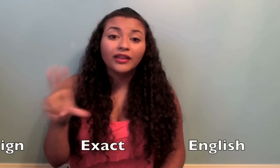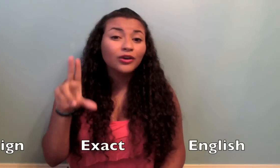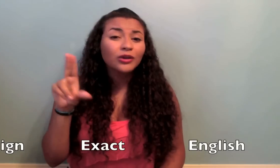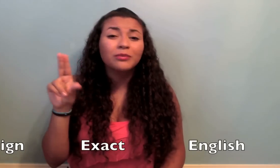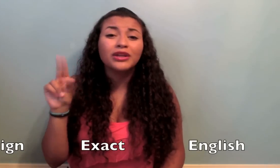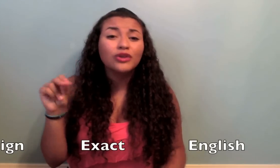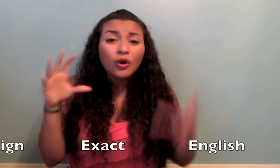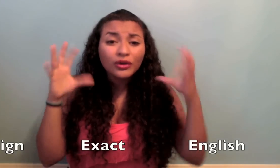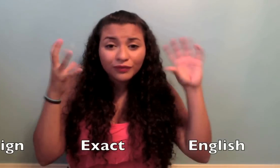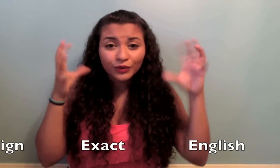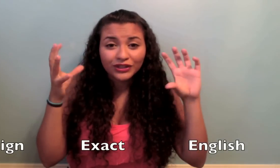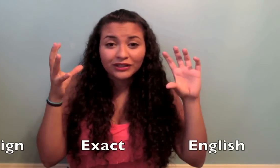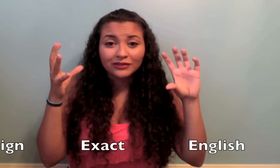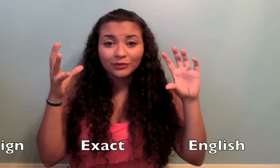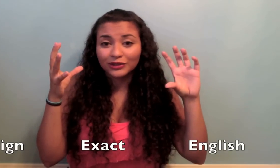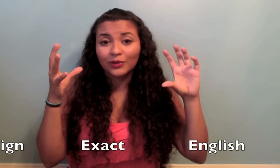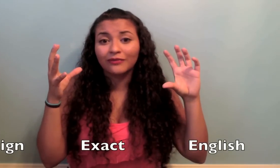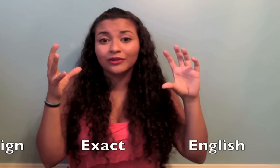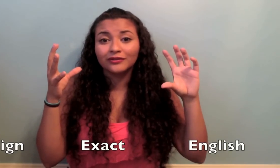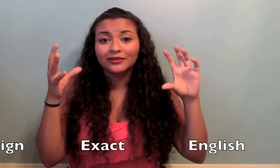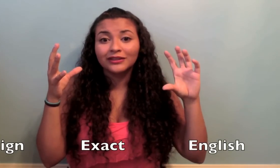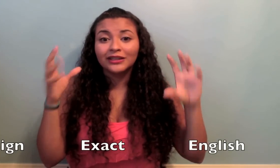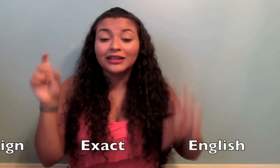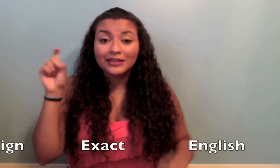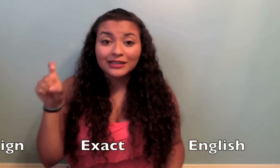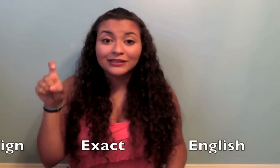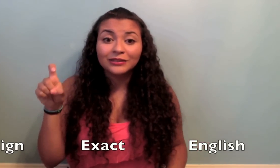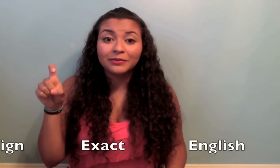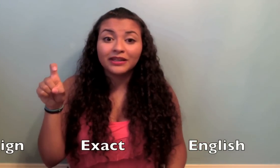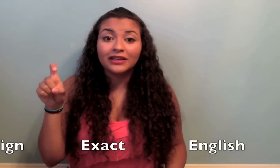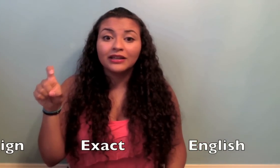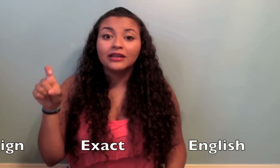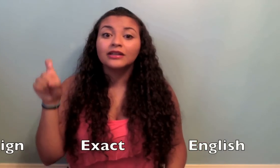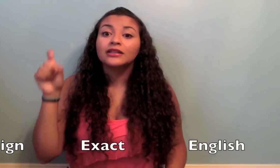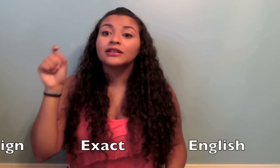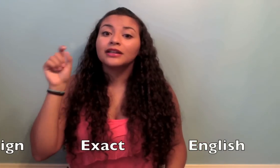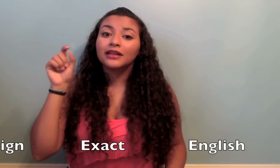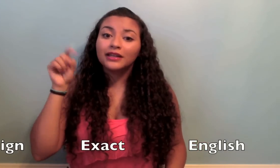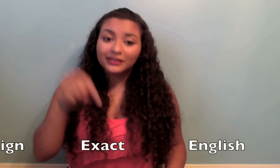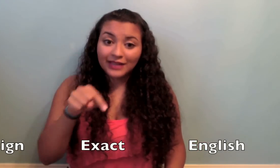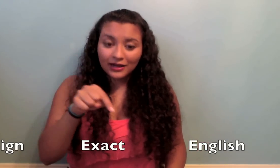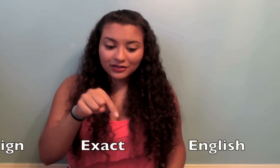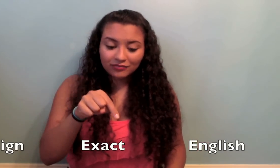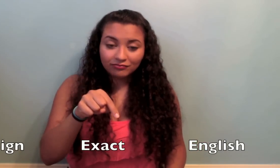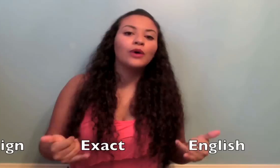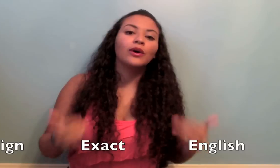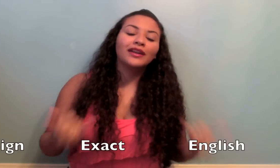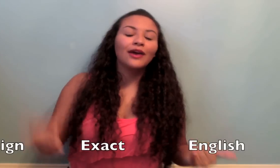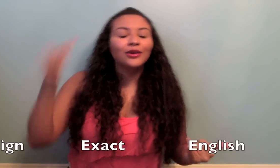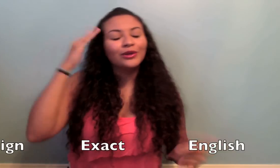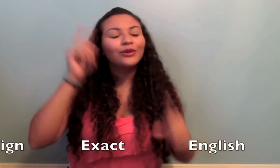there can be no confusion whatsoever. It needs to be exact. Okay! Now that we know the